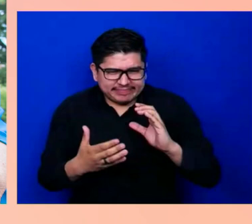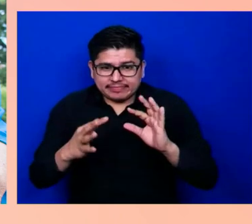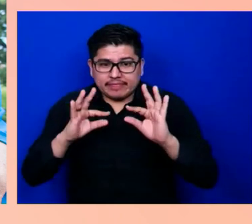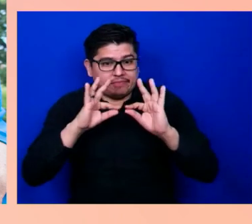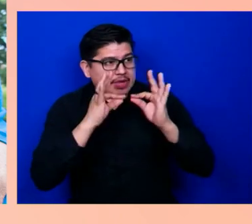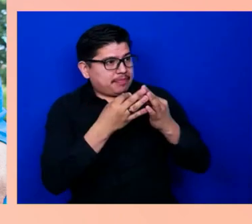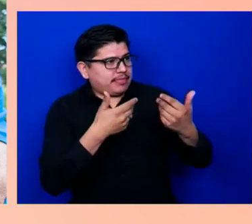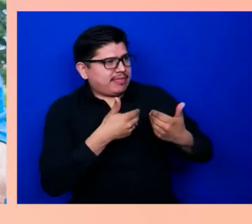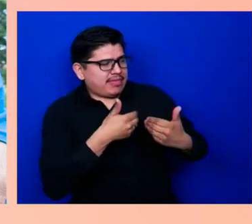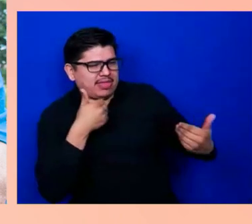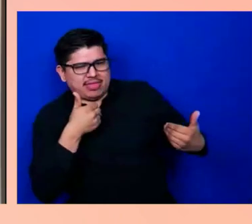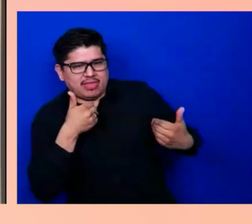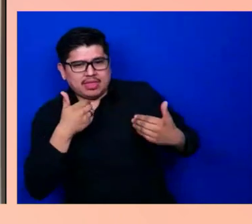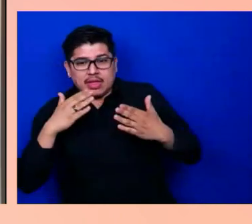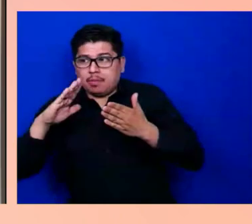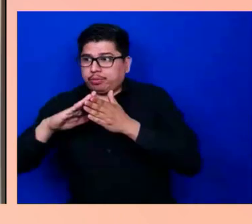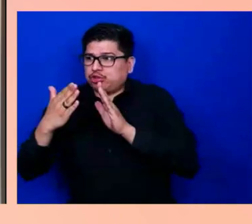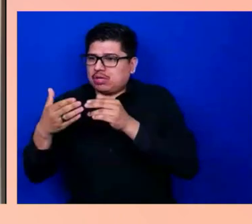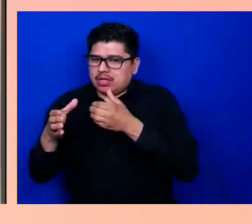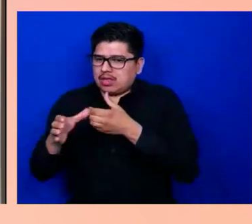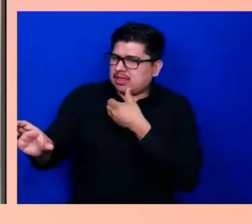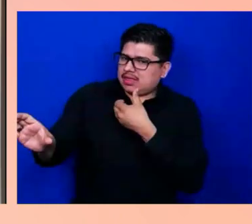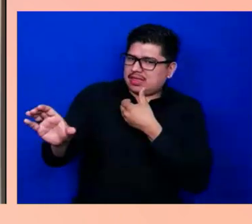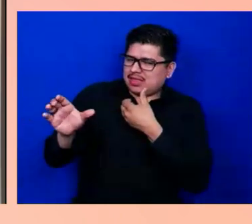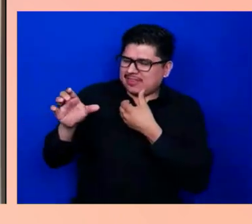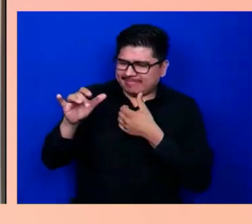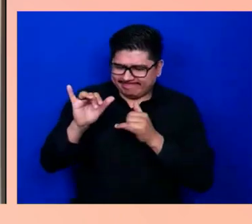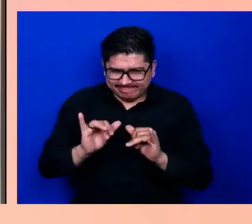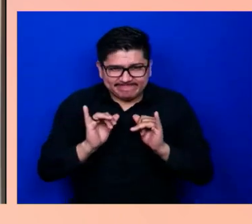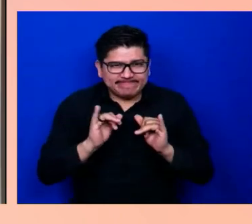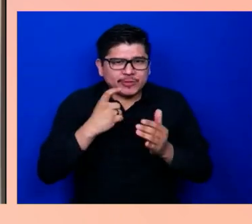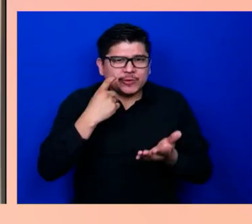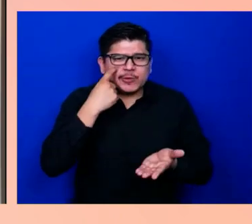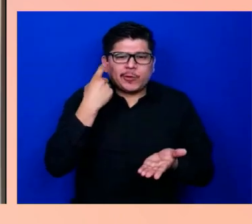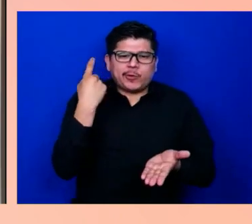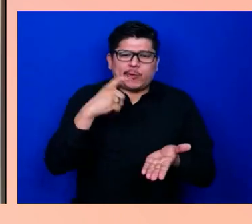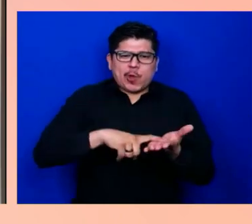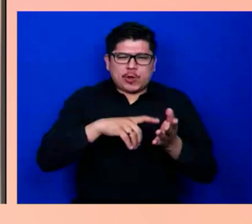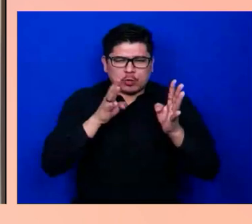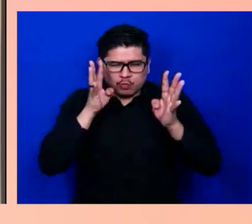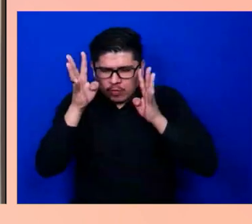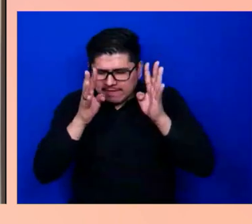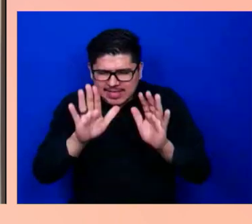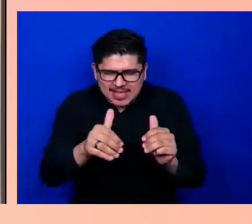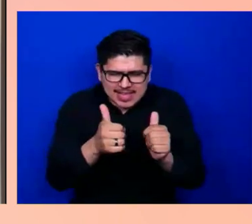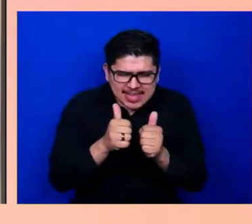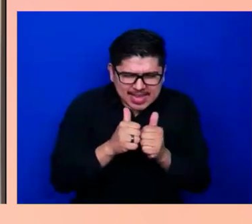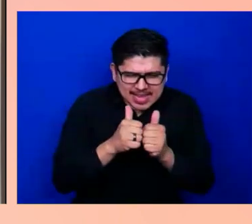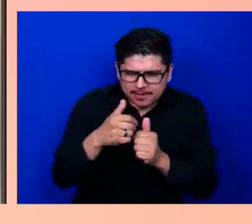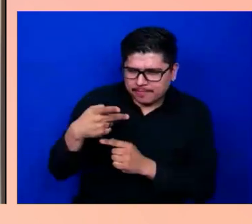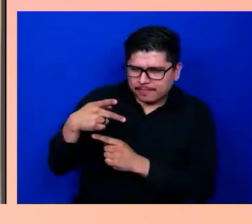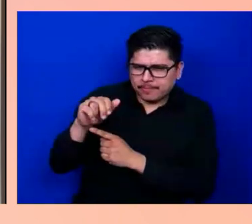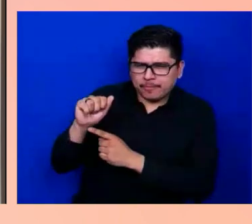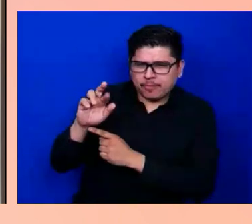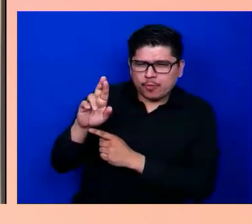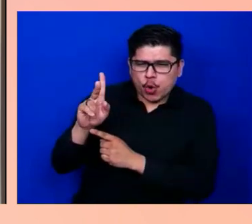If we can come up with a way that people with Parkinson's can start to re-engage using their voice,